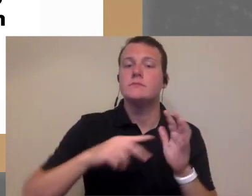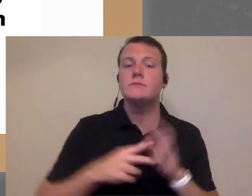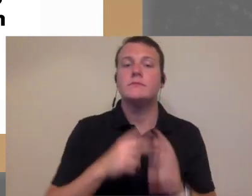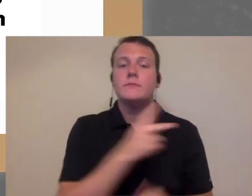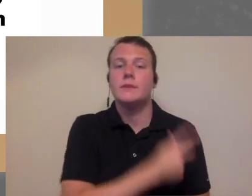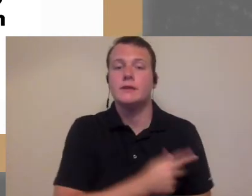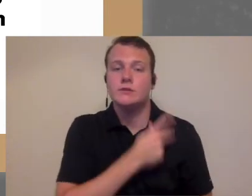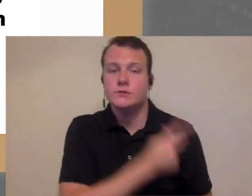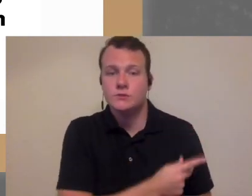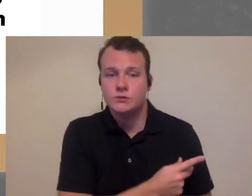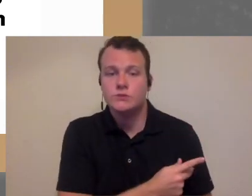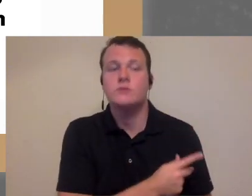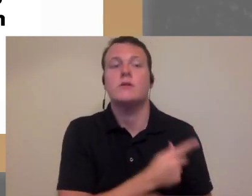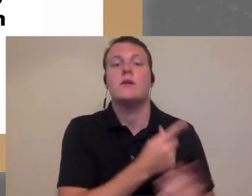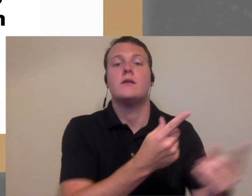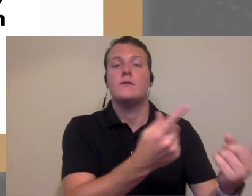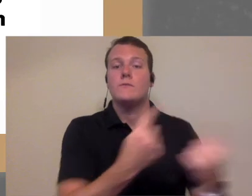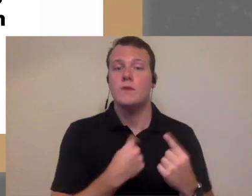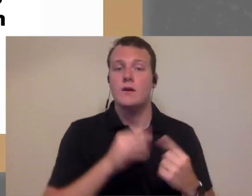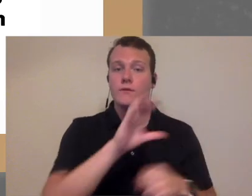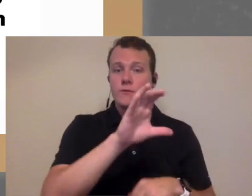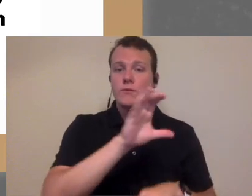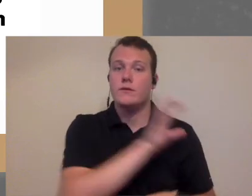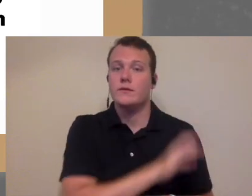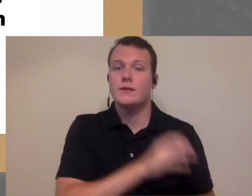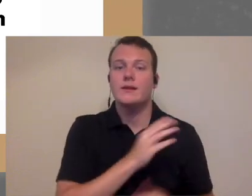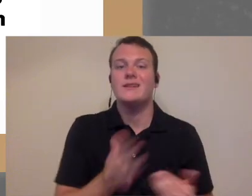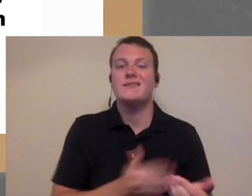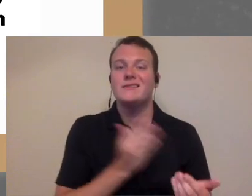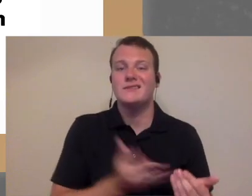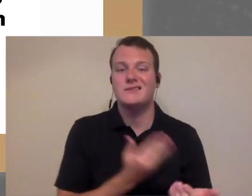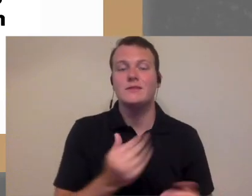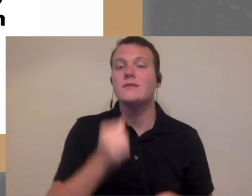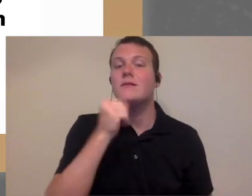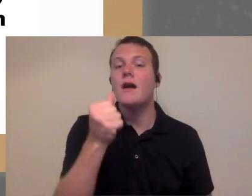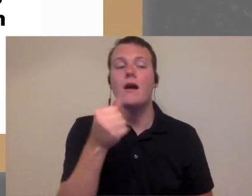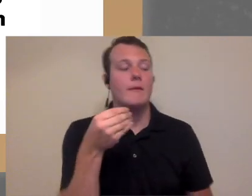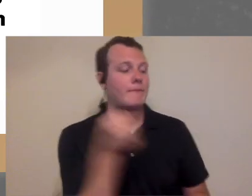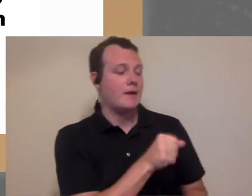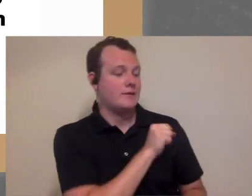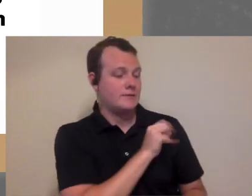make patients arrive at your front door easier right you're not gonna say paying